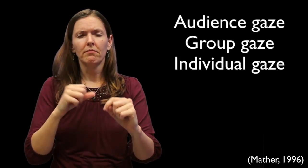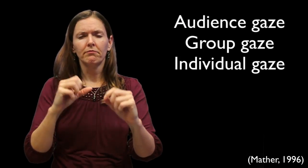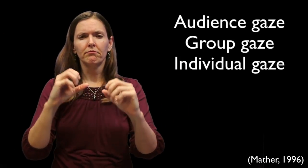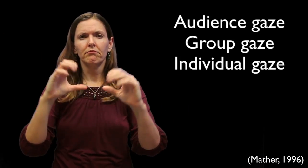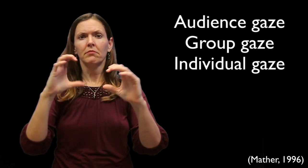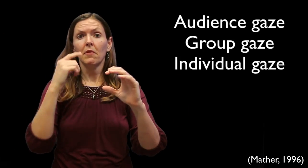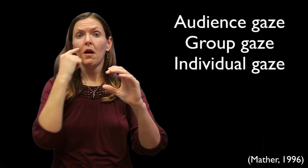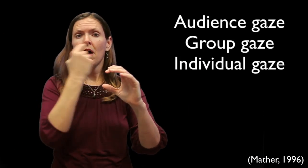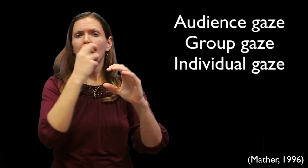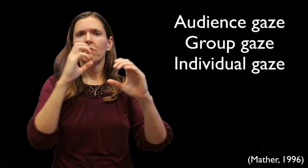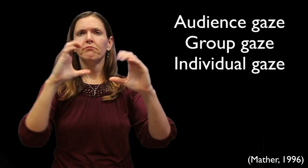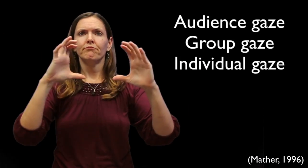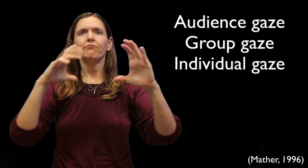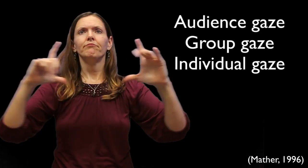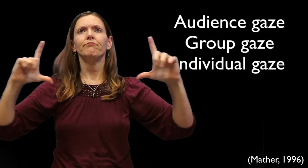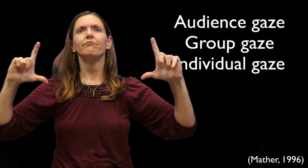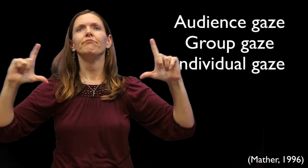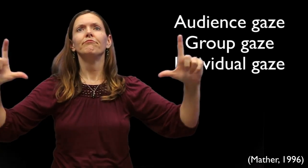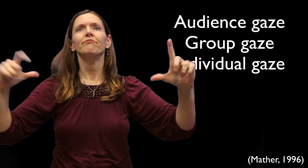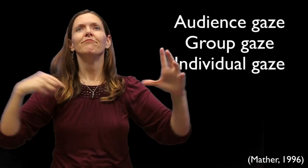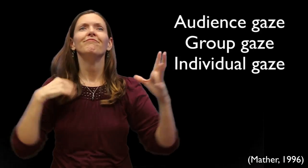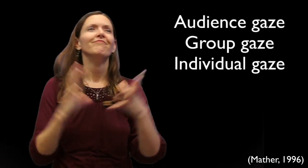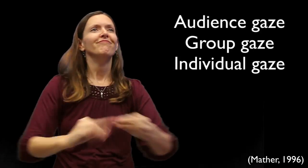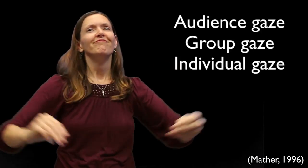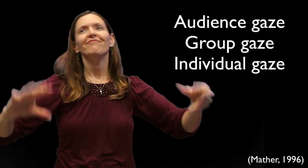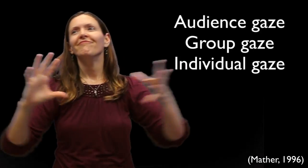What happens is that the presenter expands their eye perception to a very large circle in the center of the